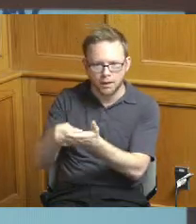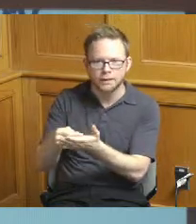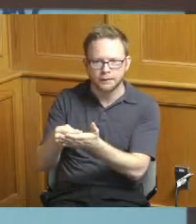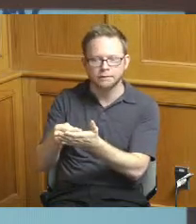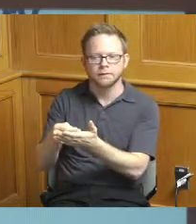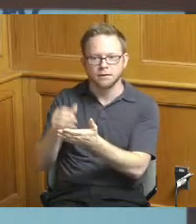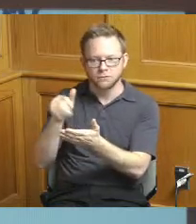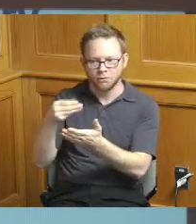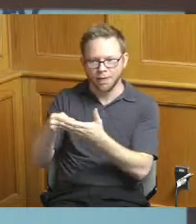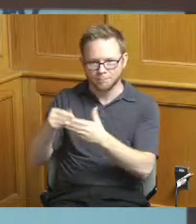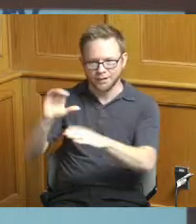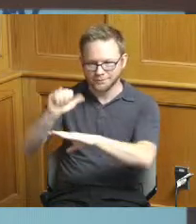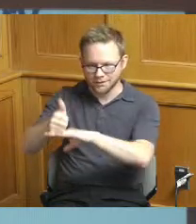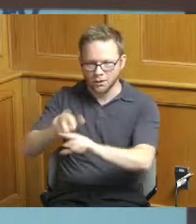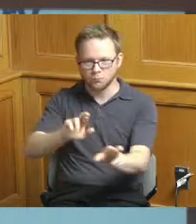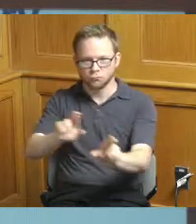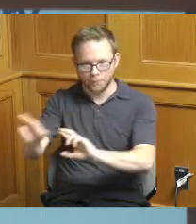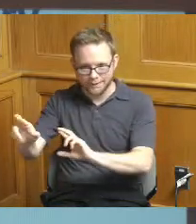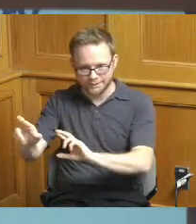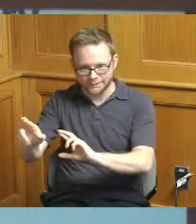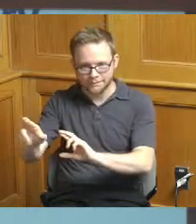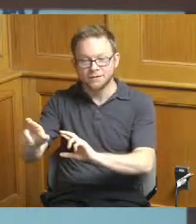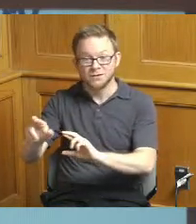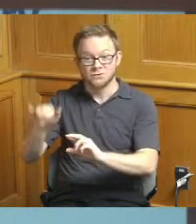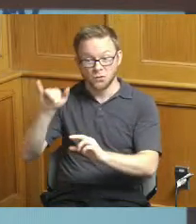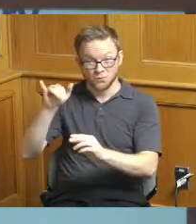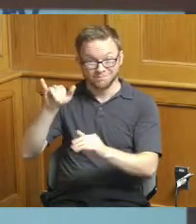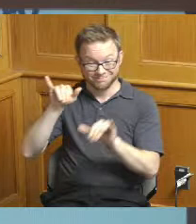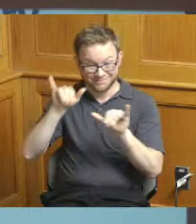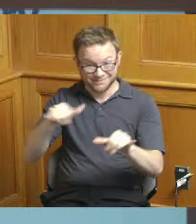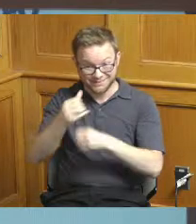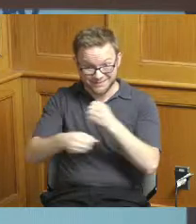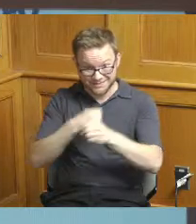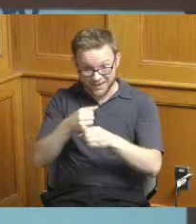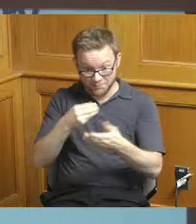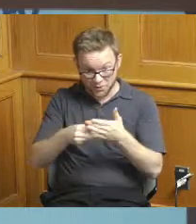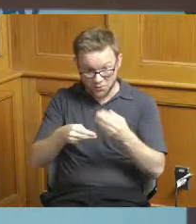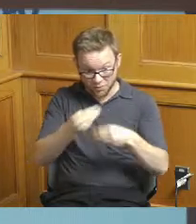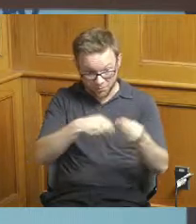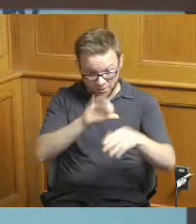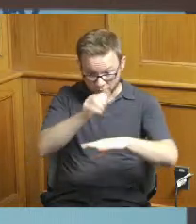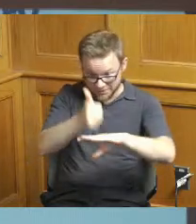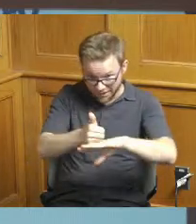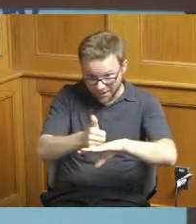that work done in the year that you budgeted it so I think the the key allowances that